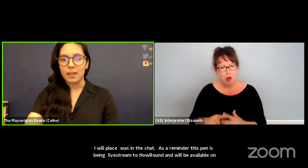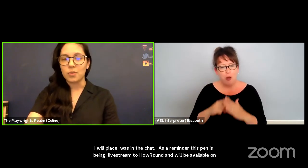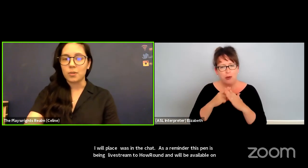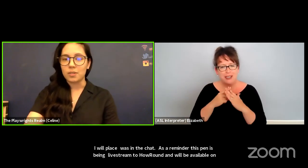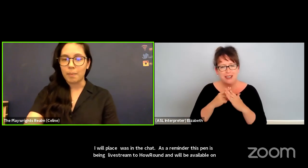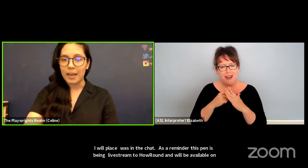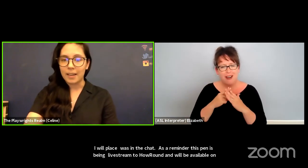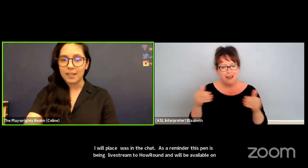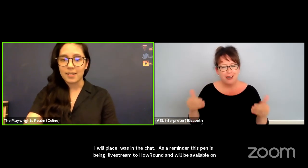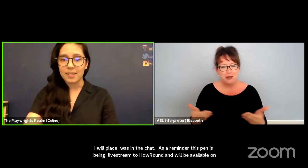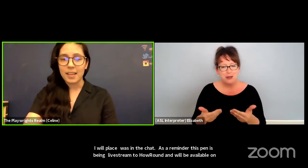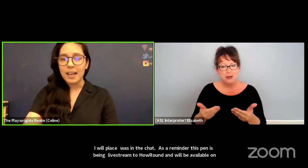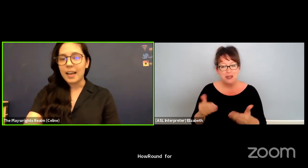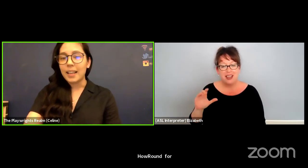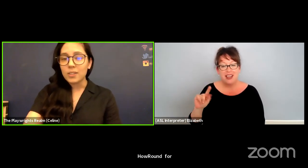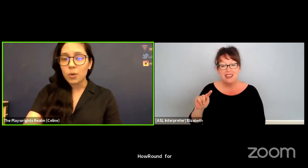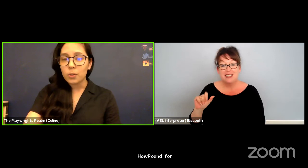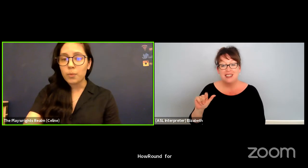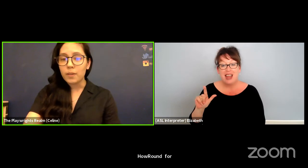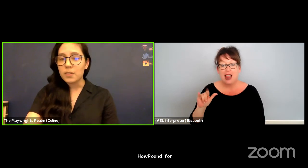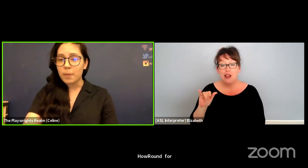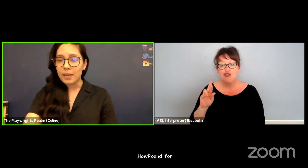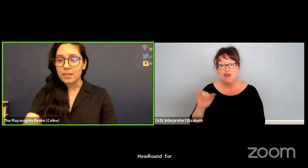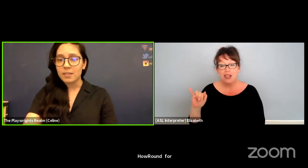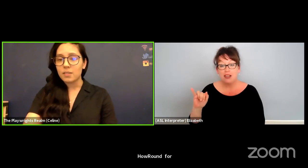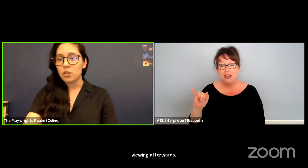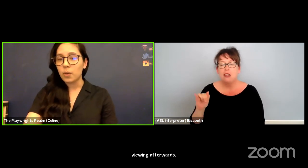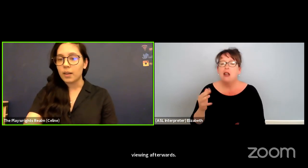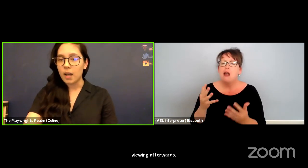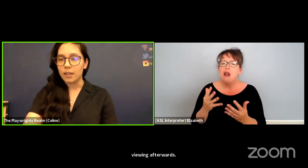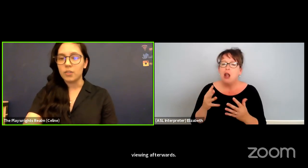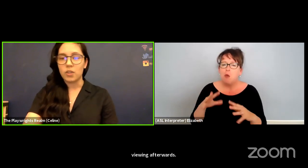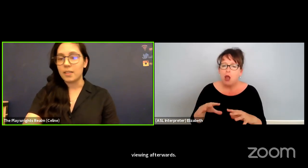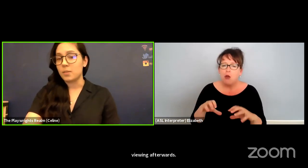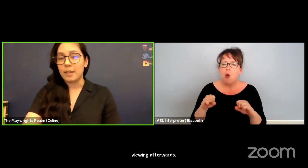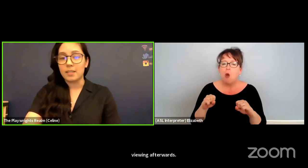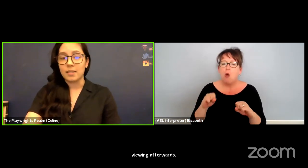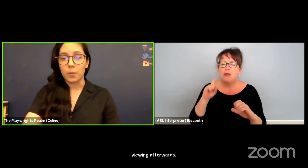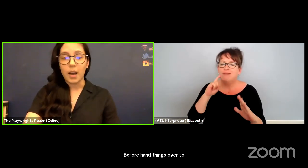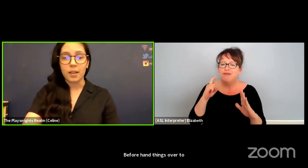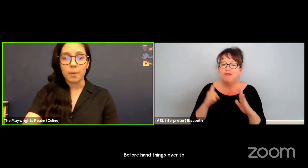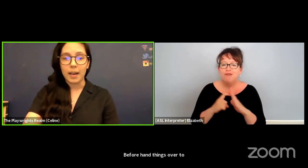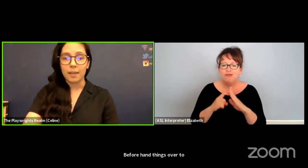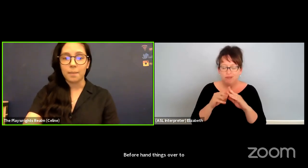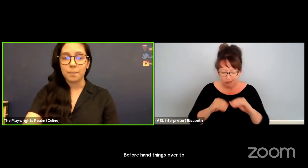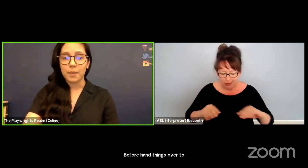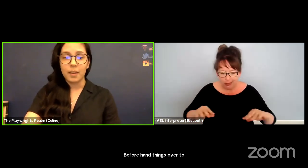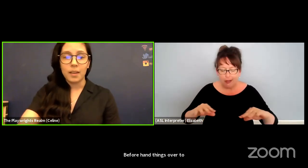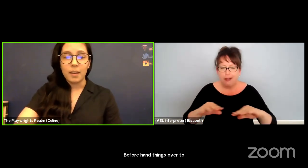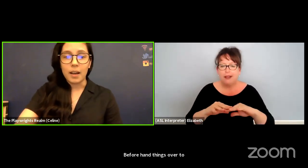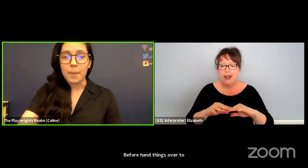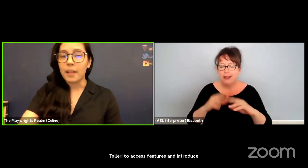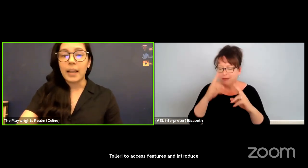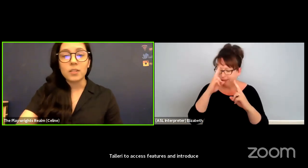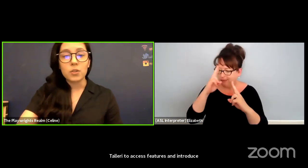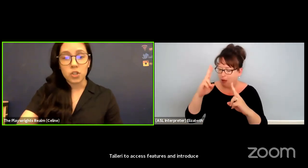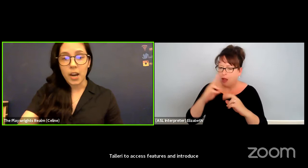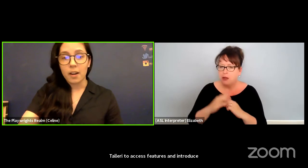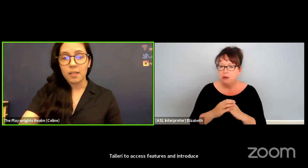and introduce the panelists. I'd like to hold a brief space to acknowledge the spaces that we occupy. I'd like to share